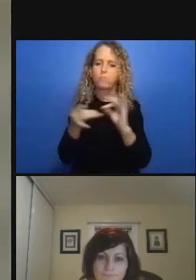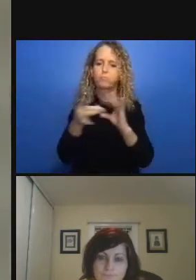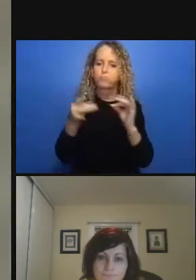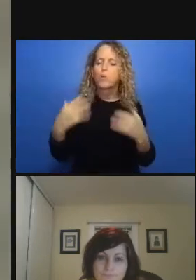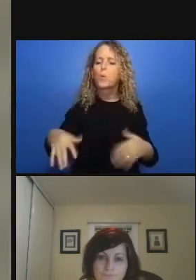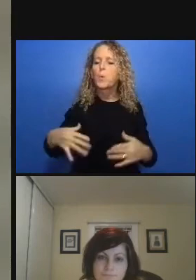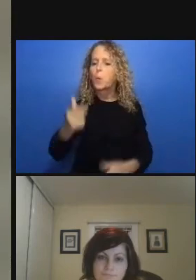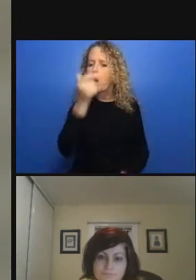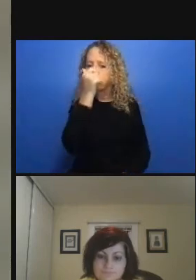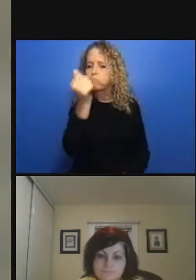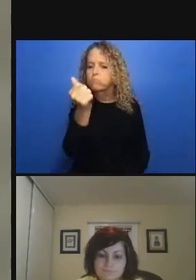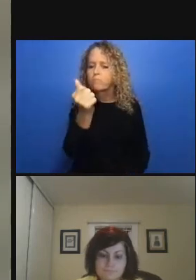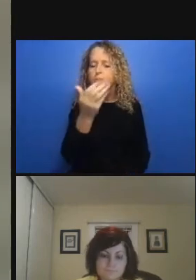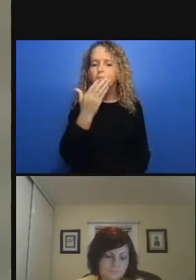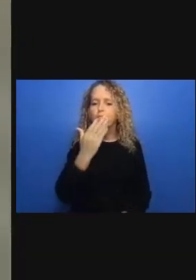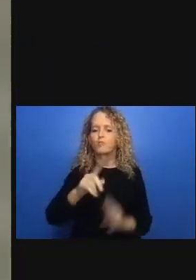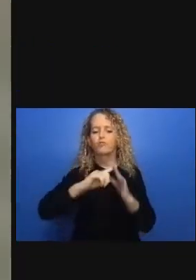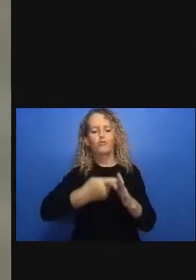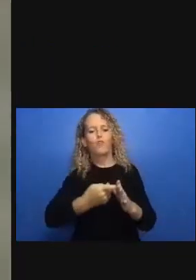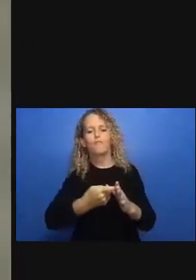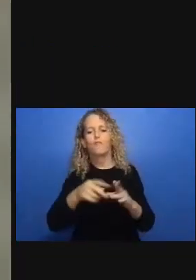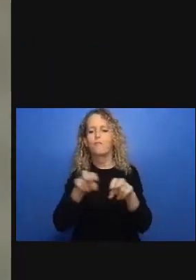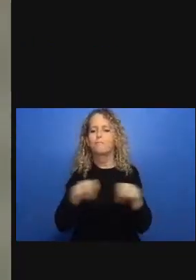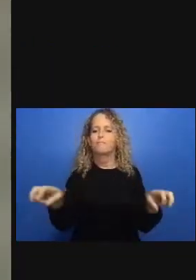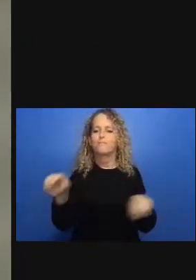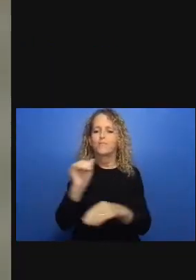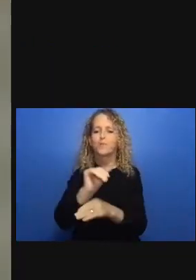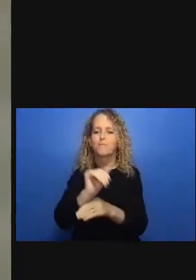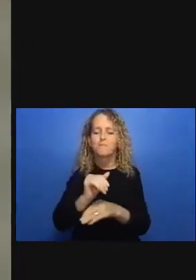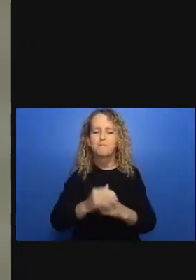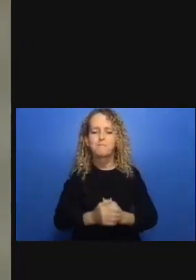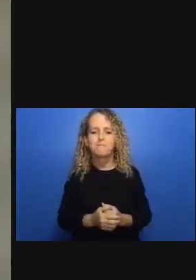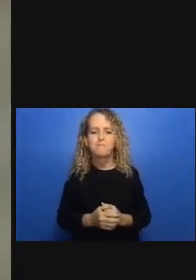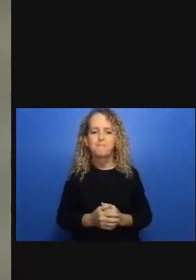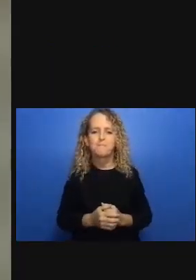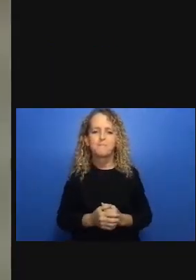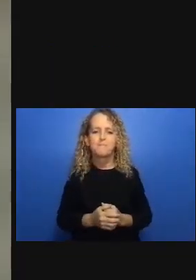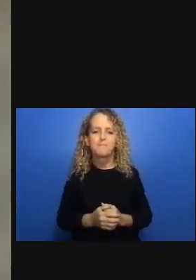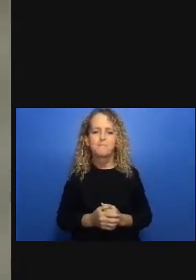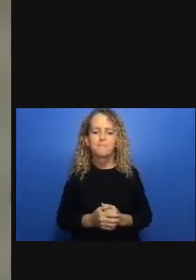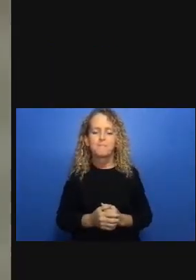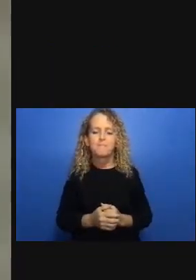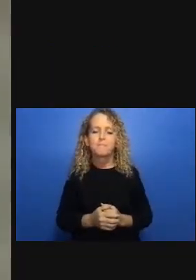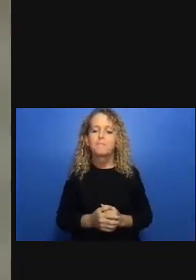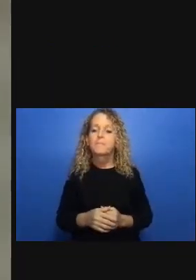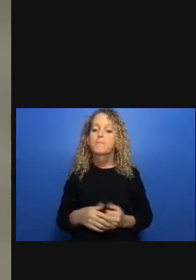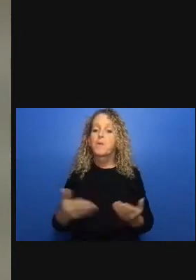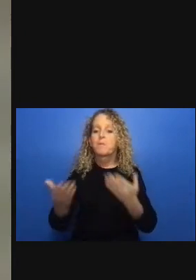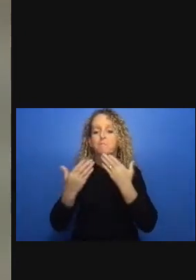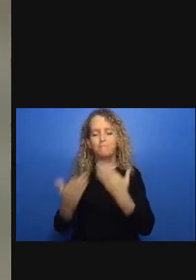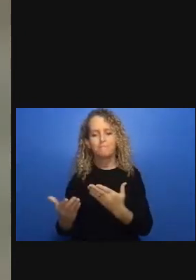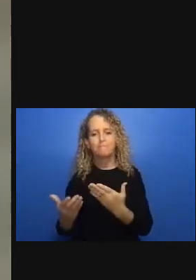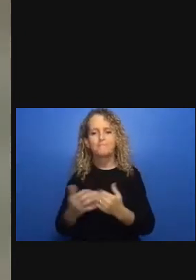ableist and racist and colonialist police violence including in the context of so-called wellness